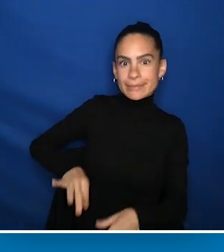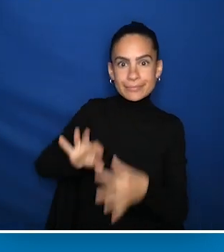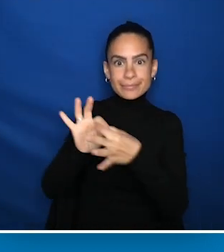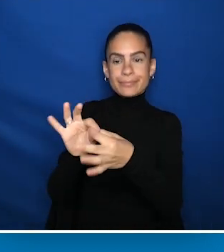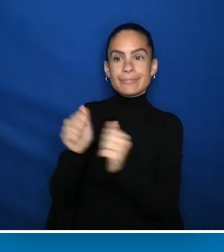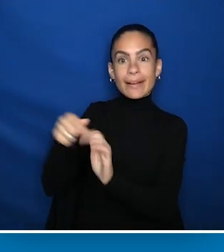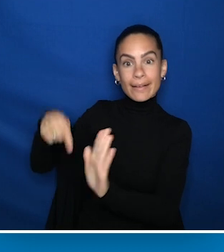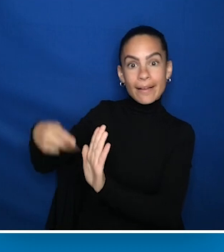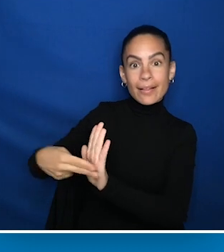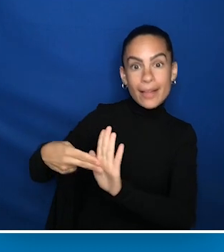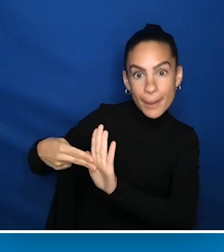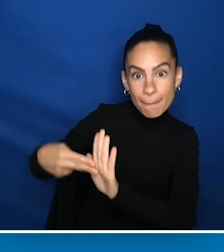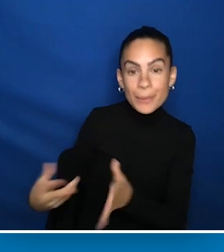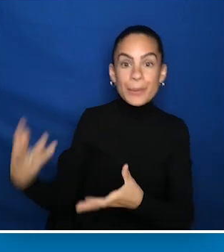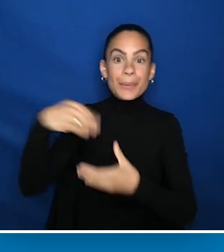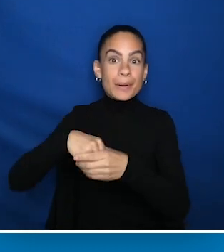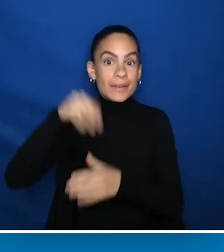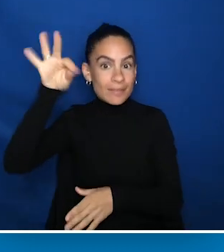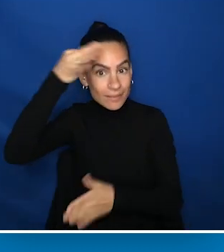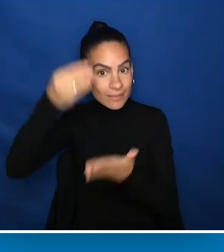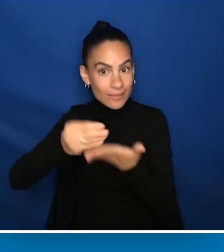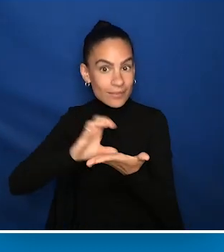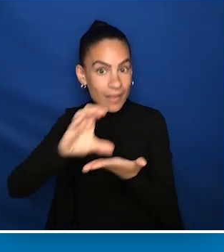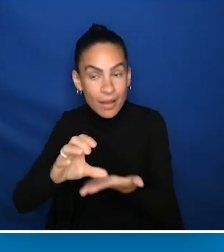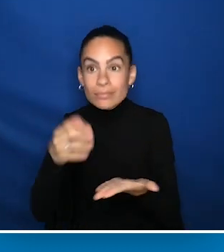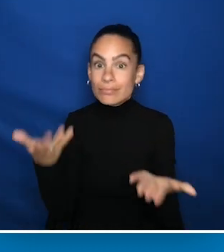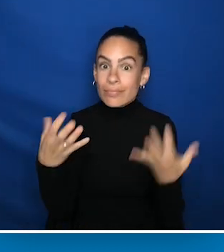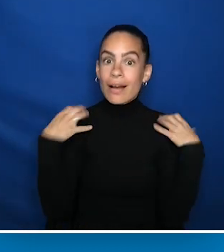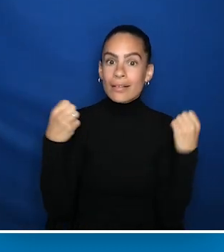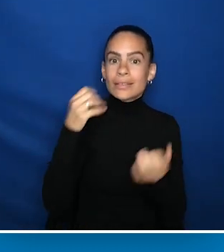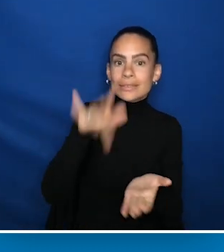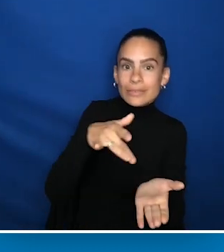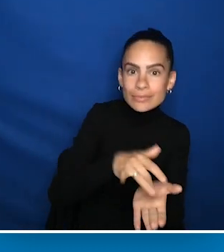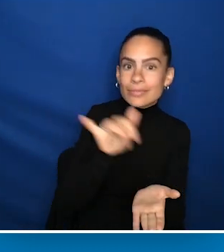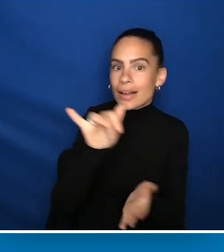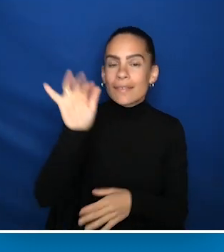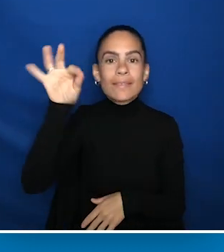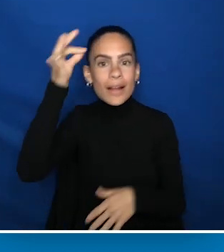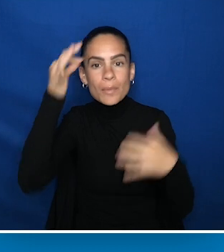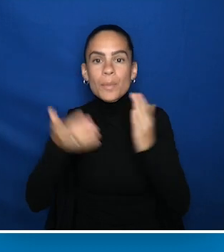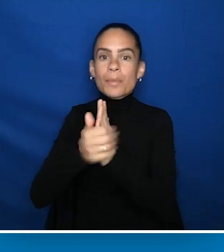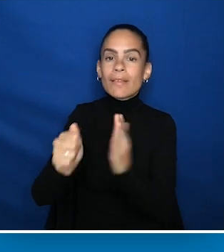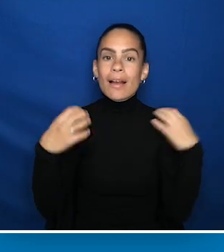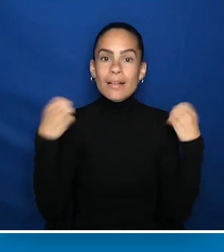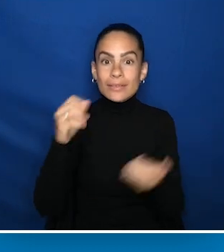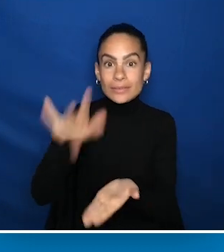which among other things includes federal funding for health centers, like federally qualified health centers,